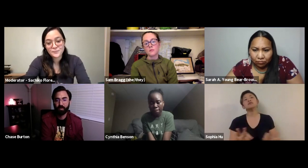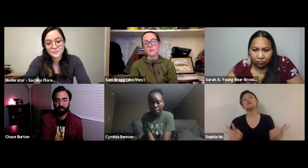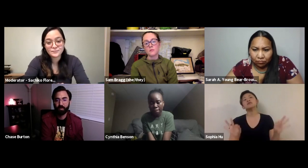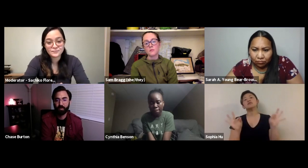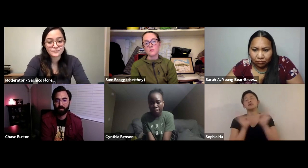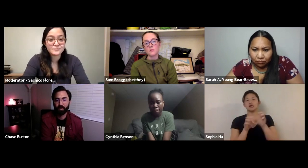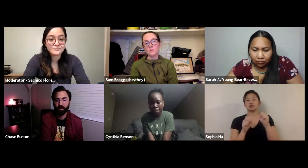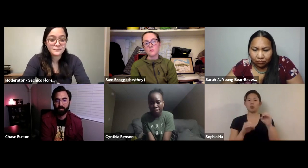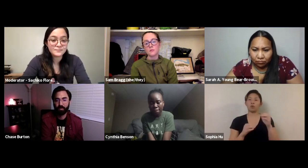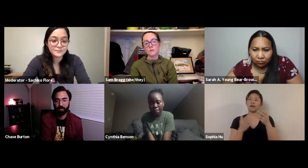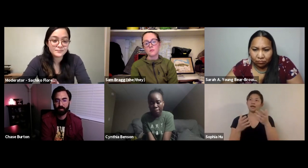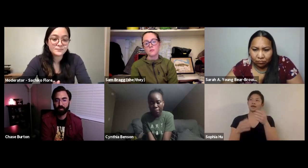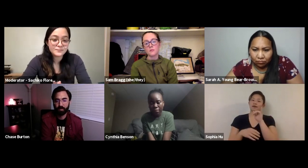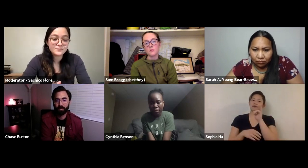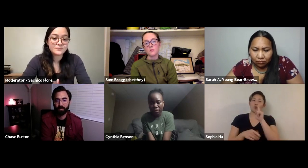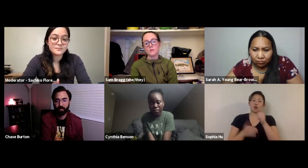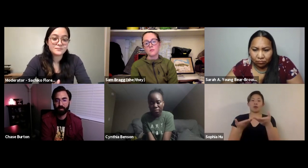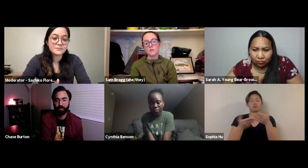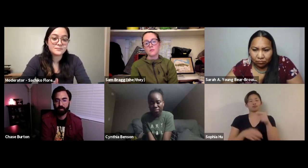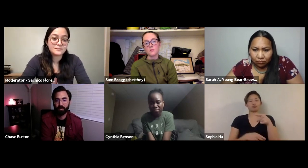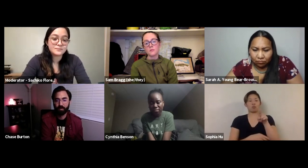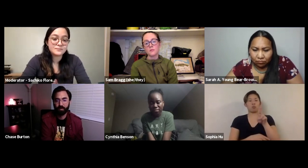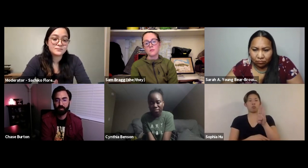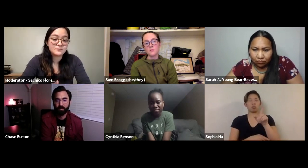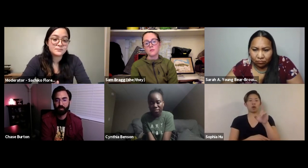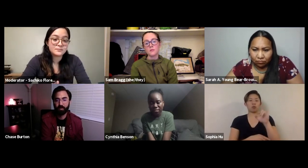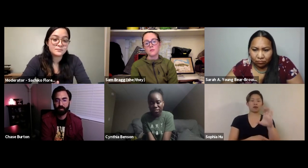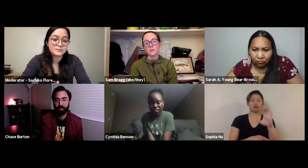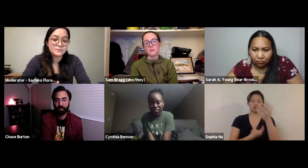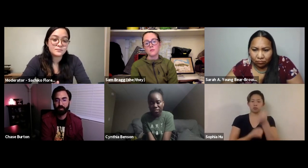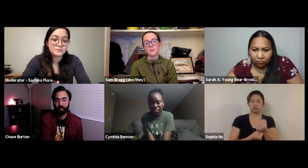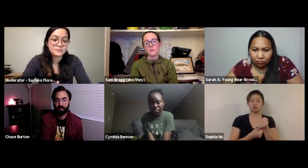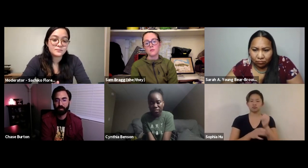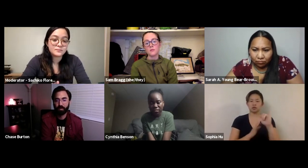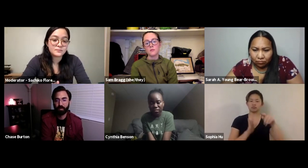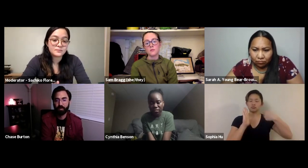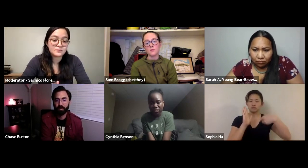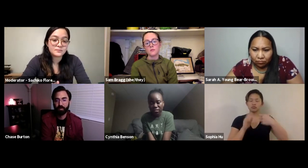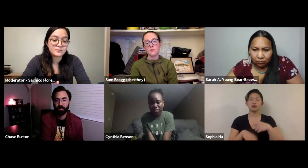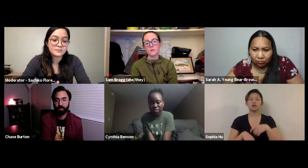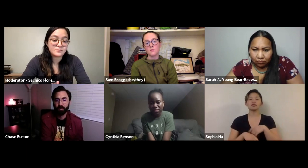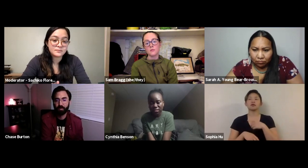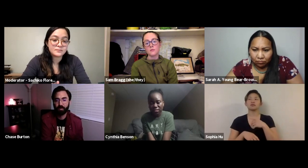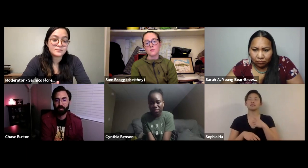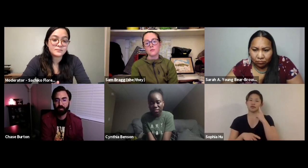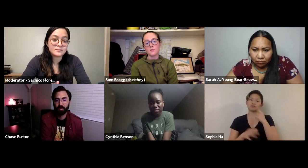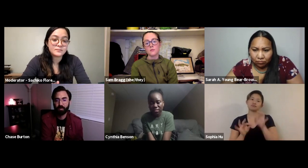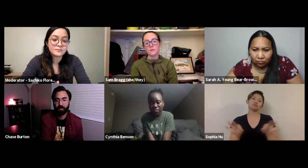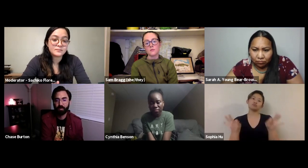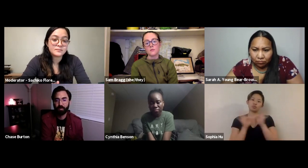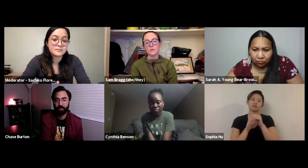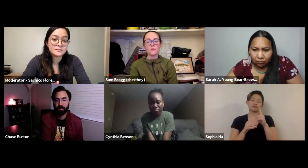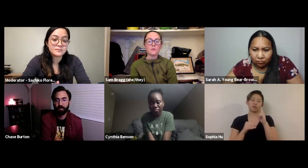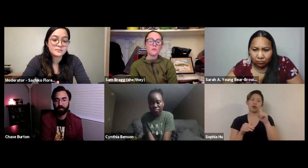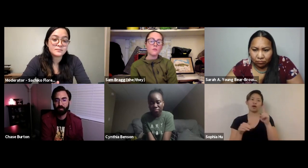was portrayed in media so that was really important and establishing that diversity